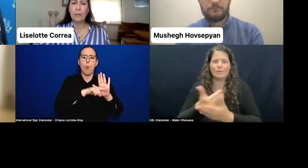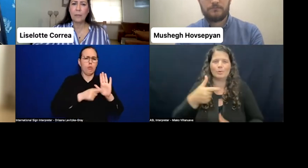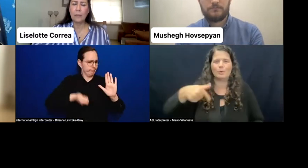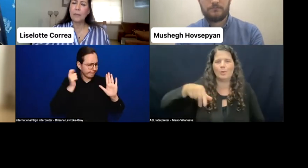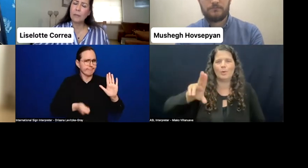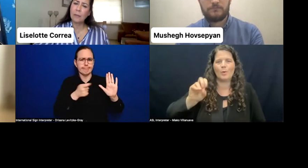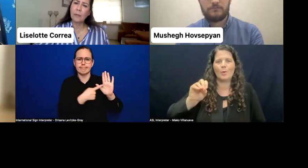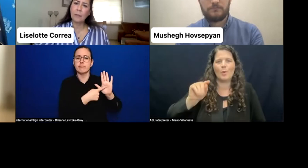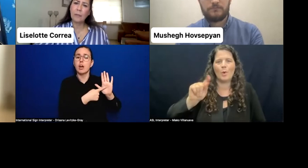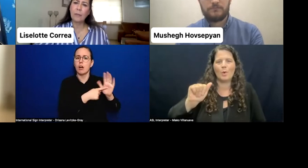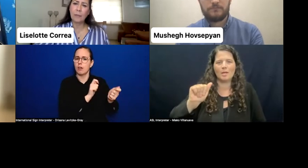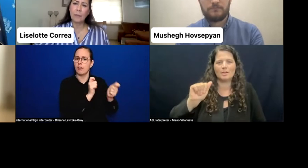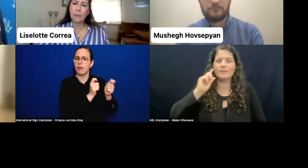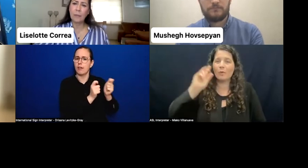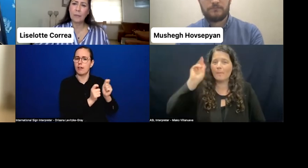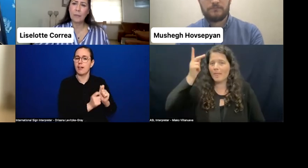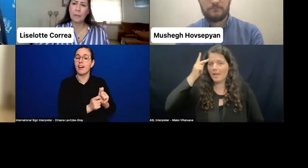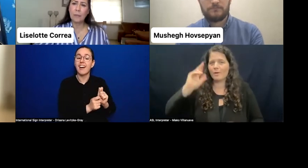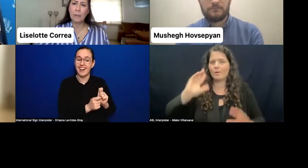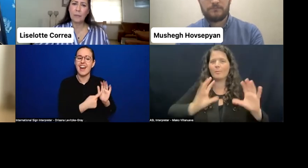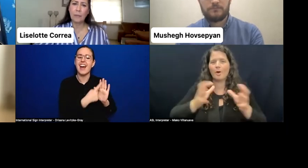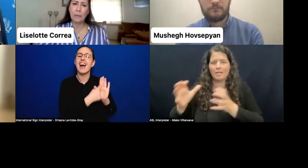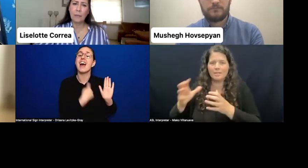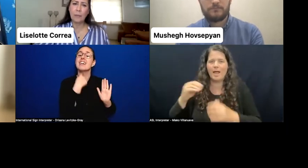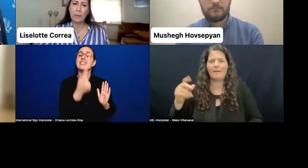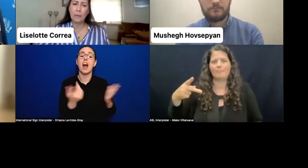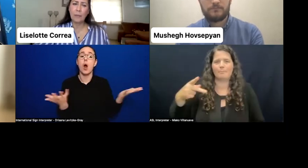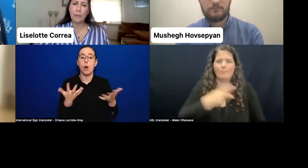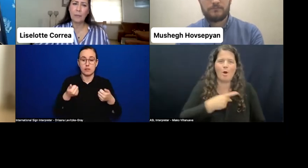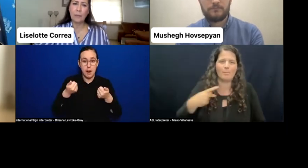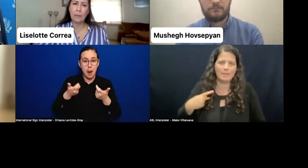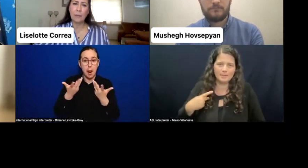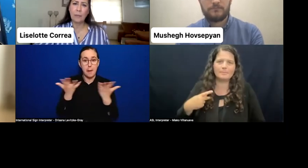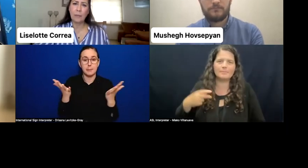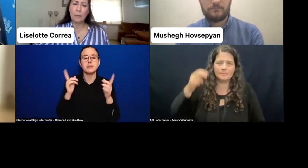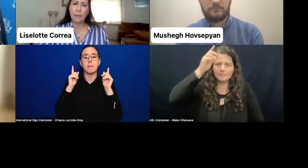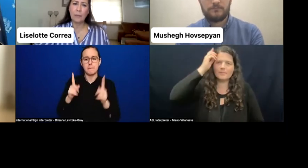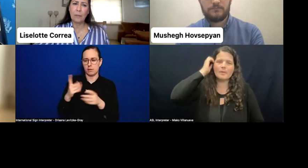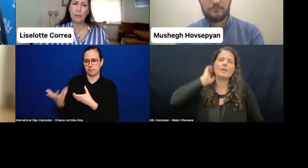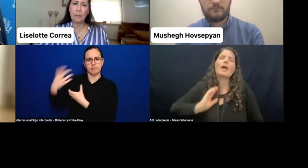and the parliament for persons with disabilities.